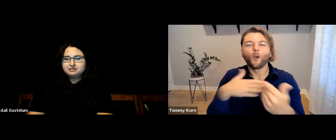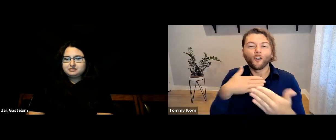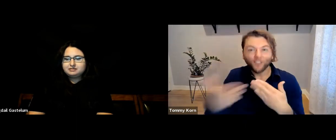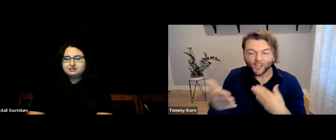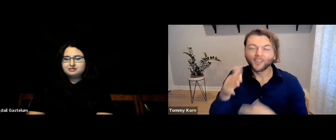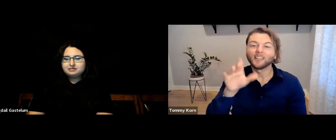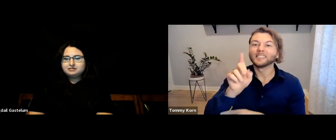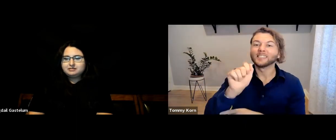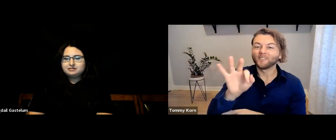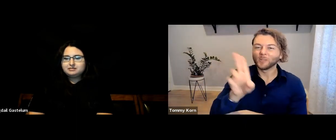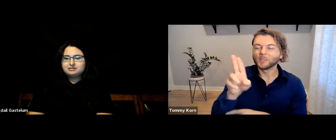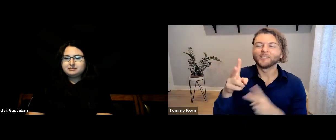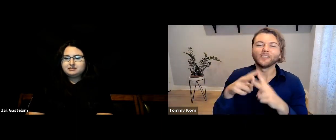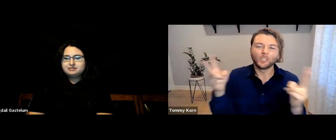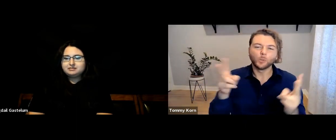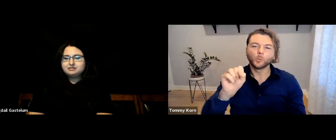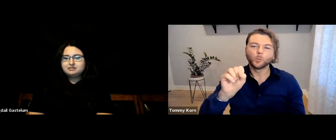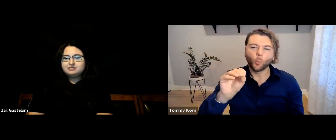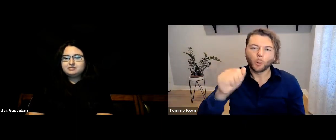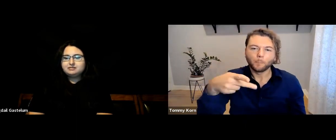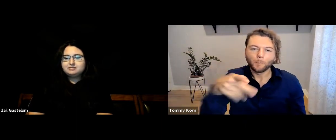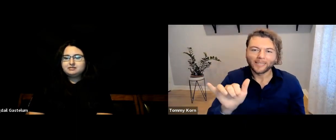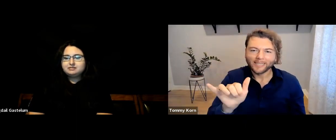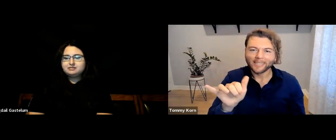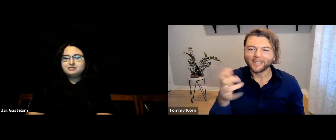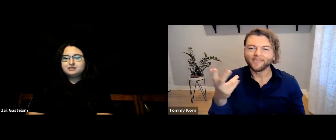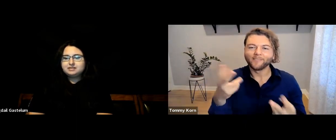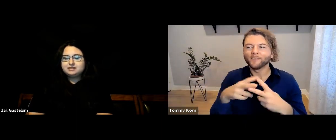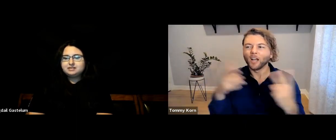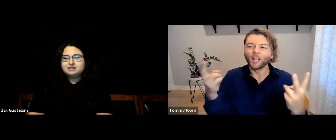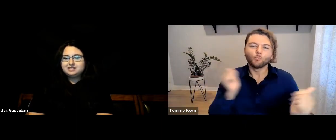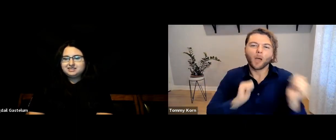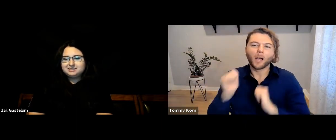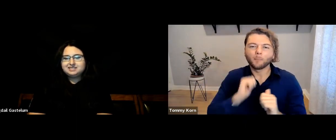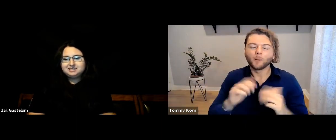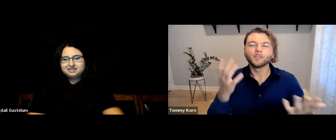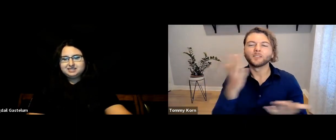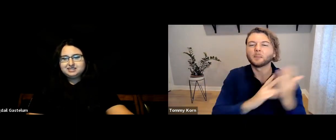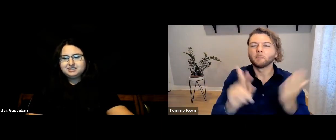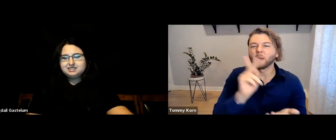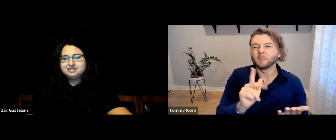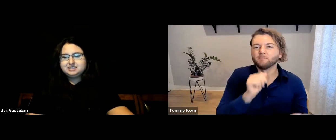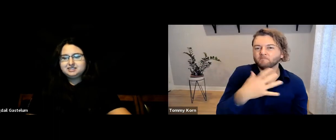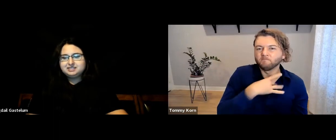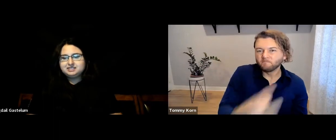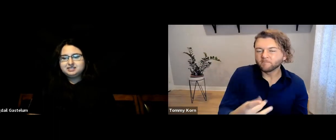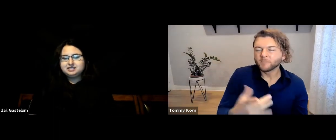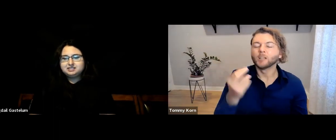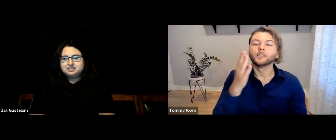Anyways, Deaf U was very “soapy” and dramatic, and some people didn’t like that.